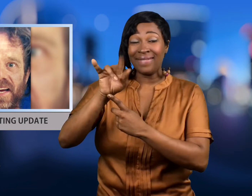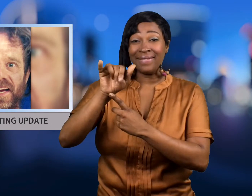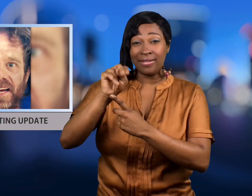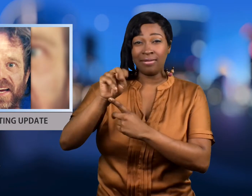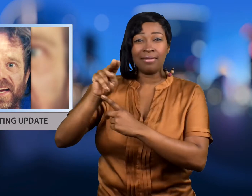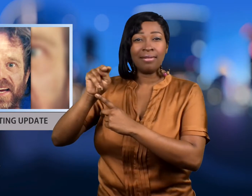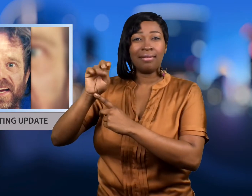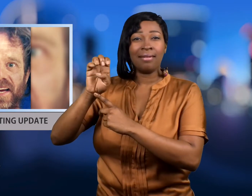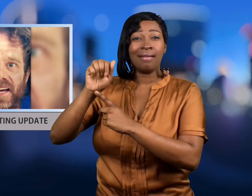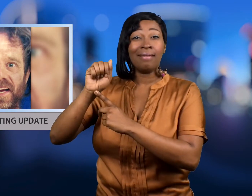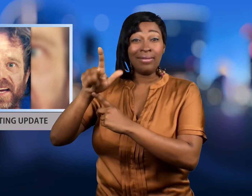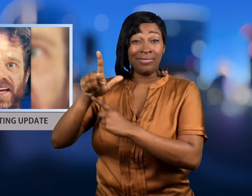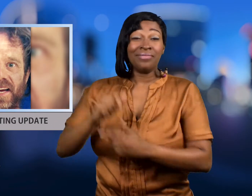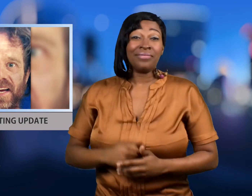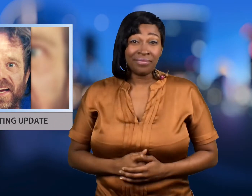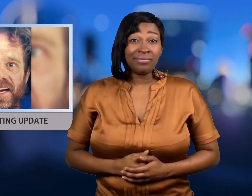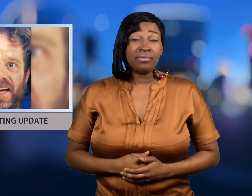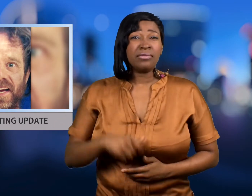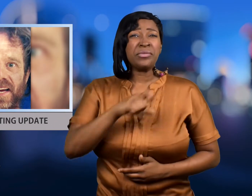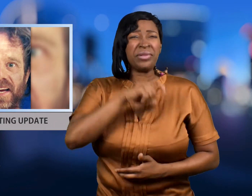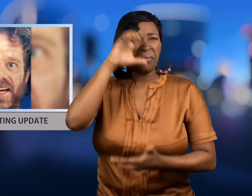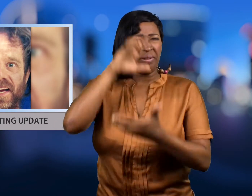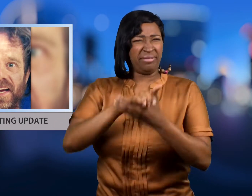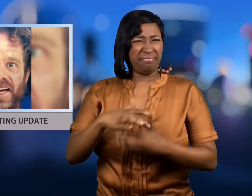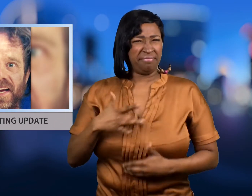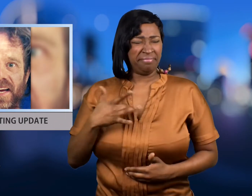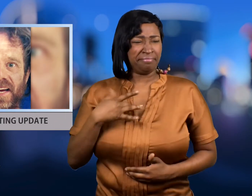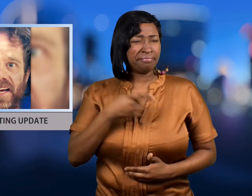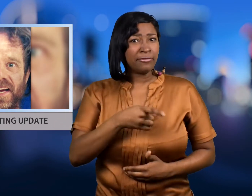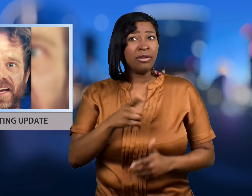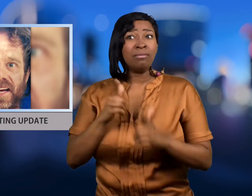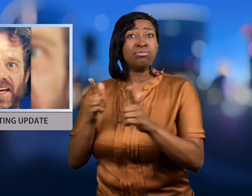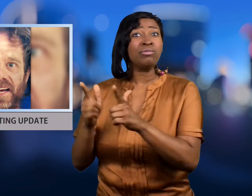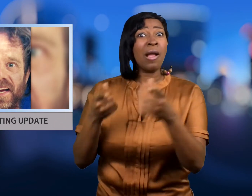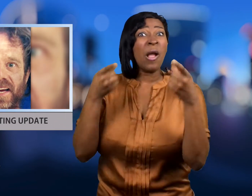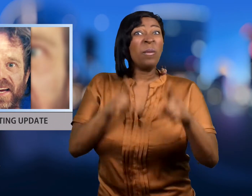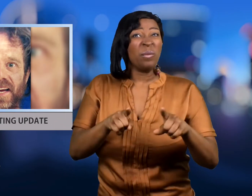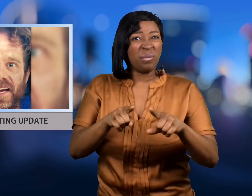Kevin Neal. They believe the violence